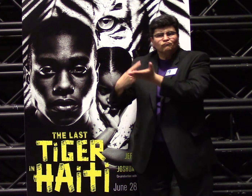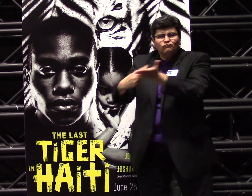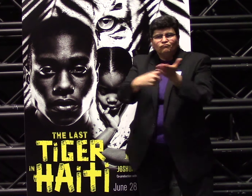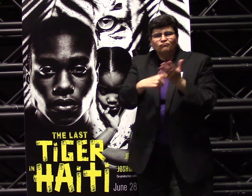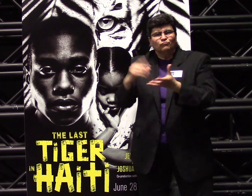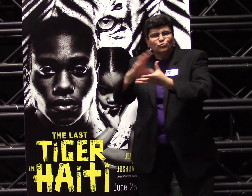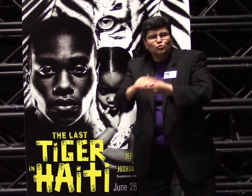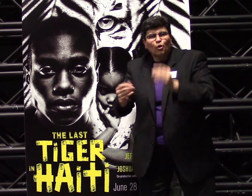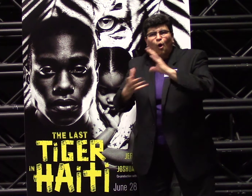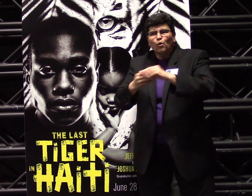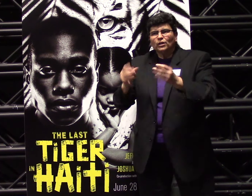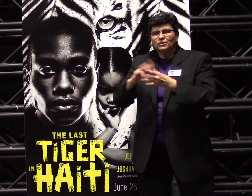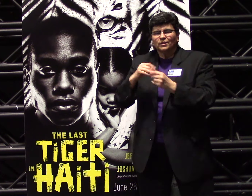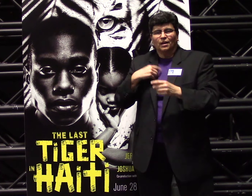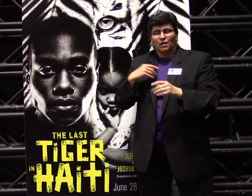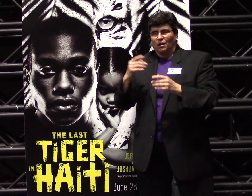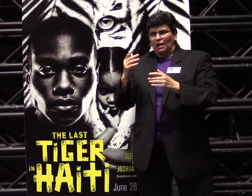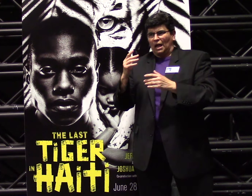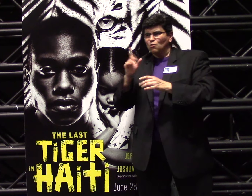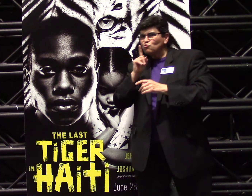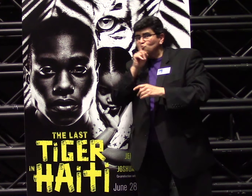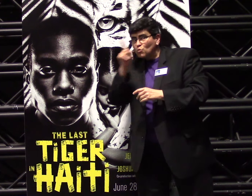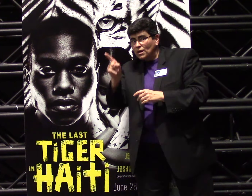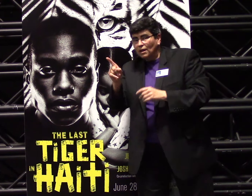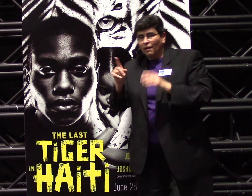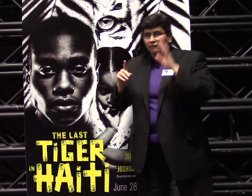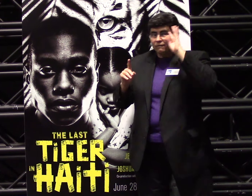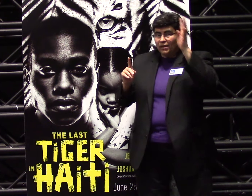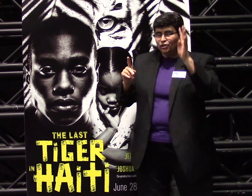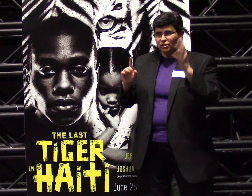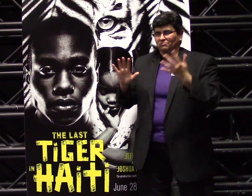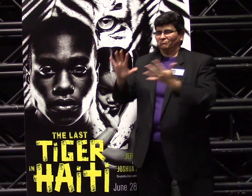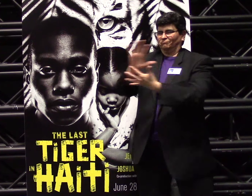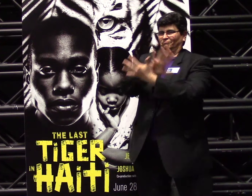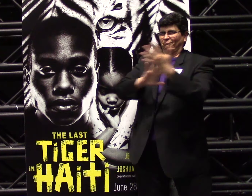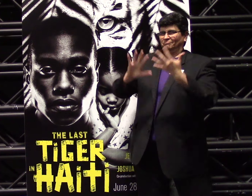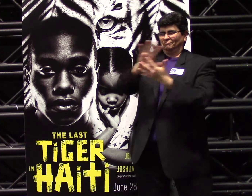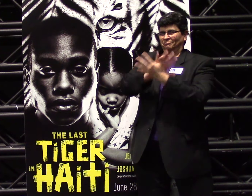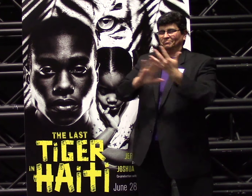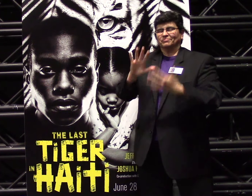until the line between reality and fiction blurs.